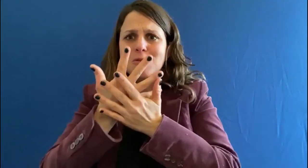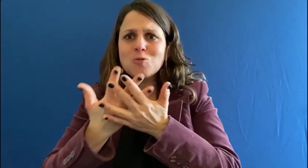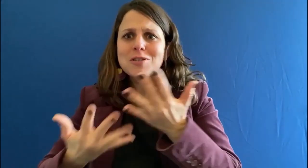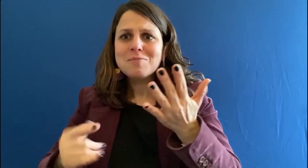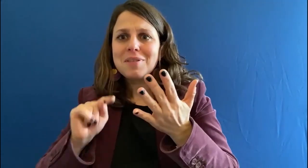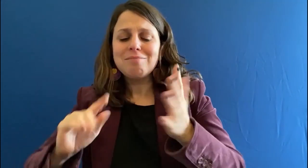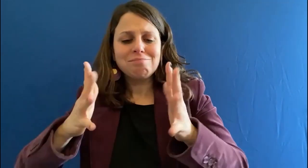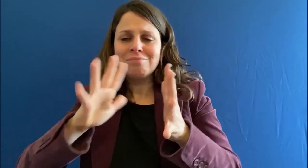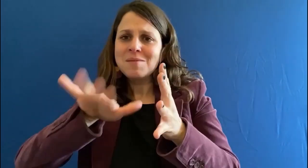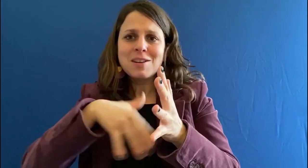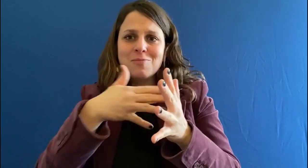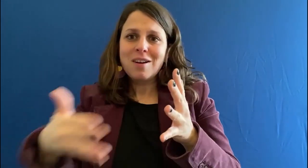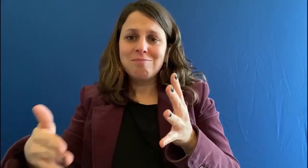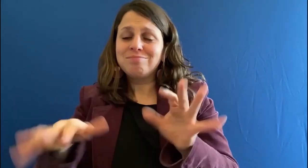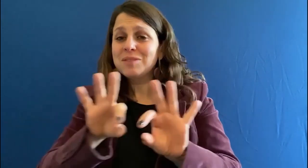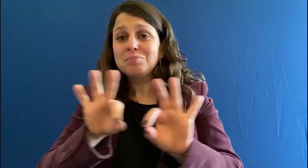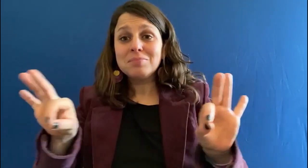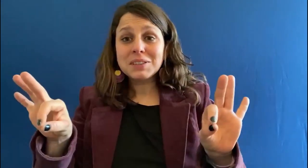We connect through sign language. That´s the best feeling.